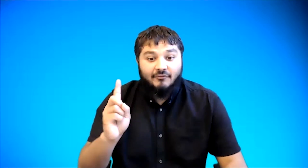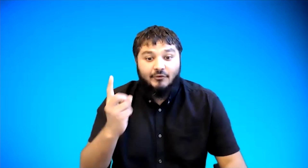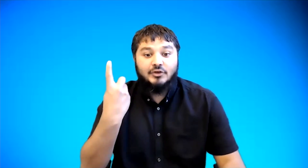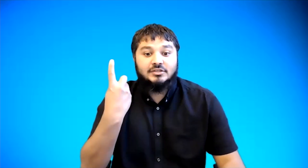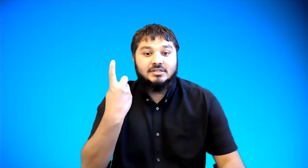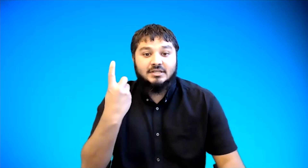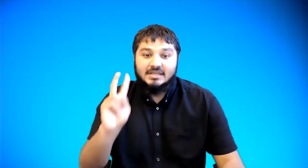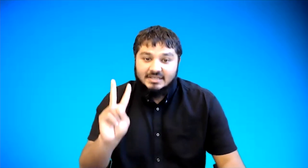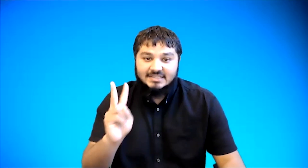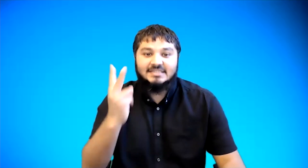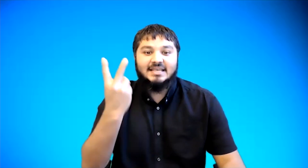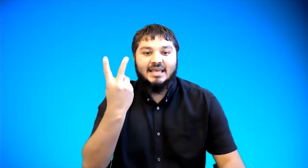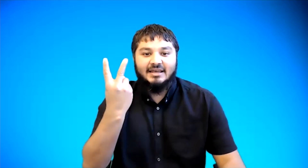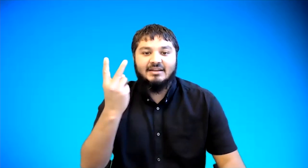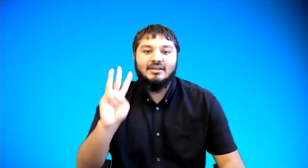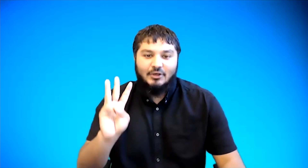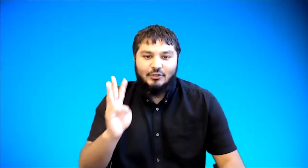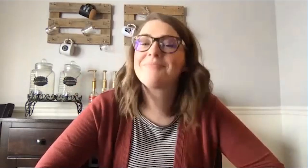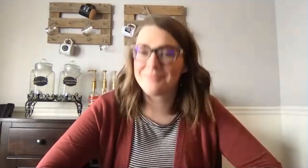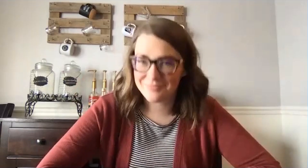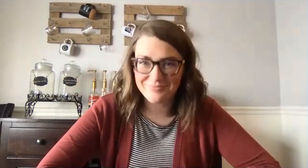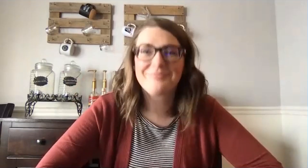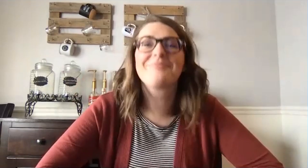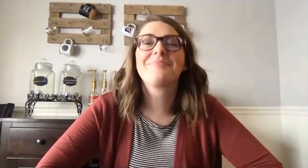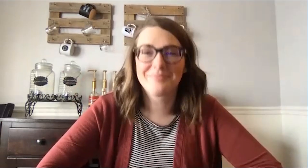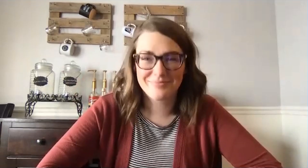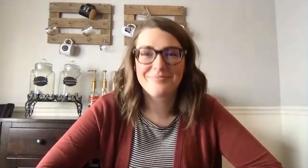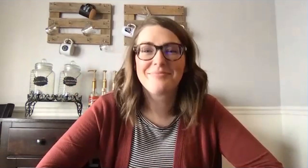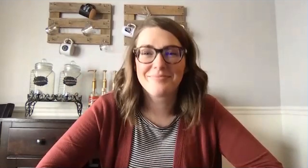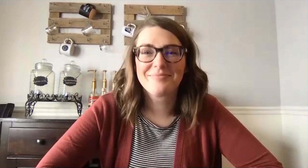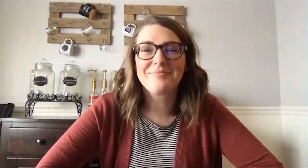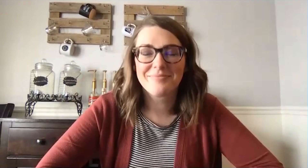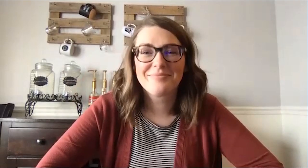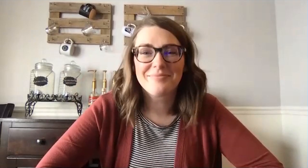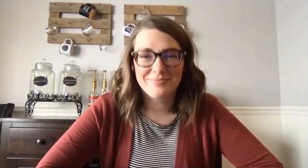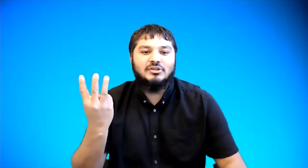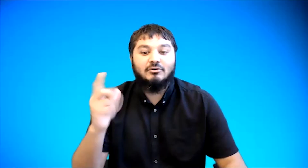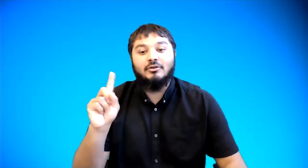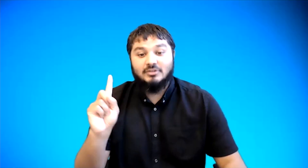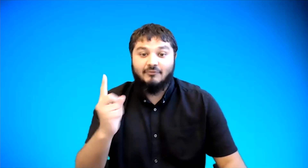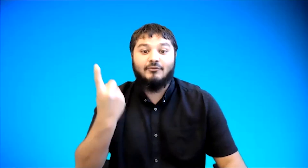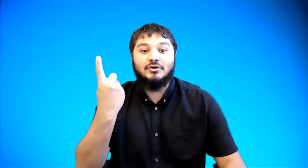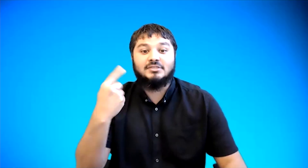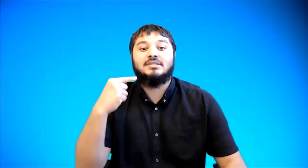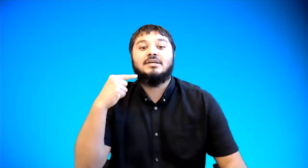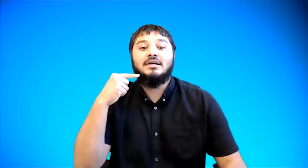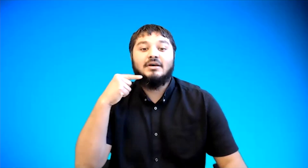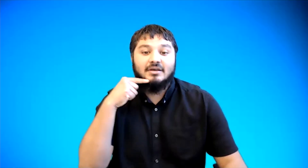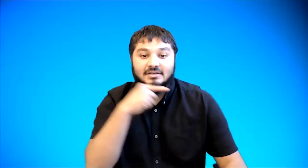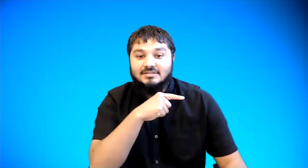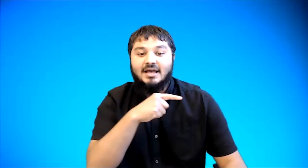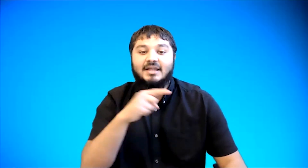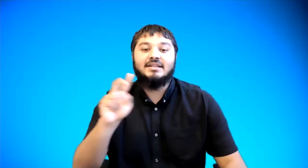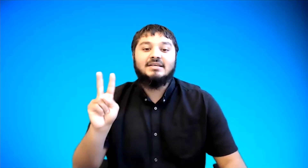first second third which you can do also like maybe three you know you could say first uh son